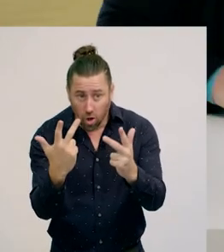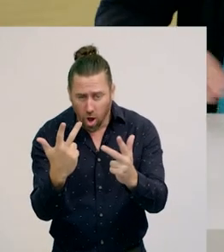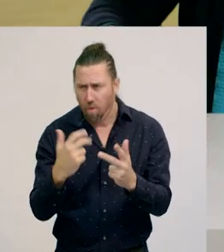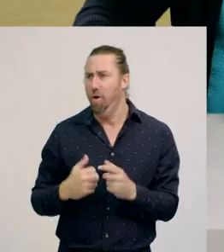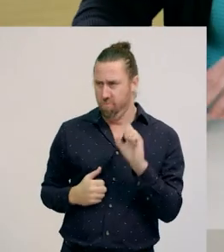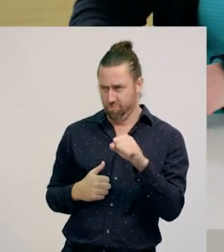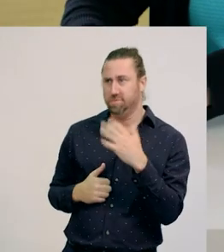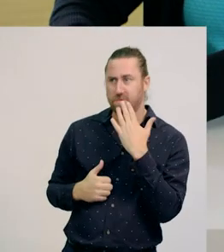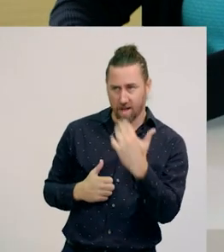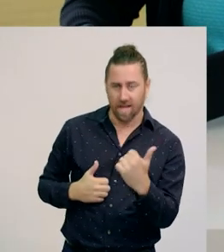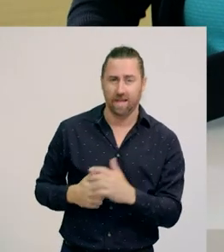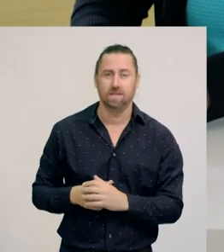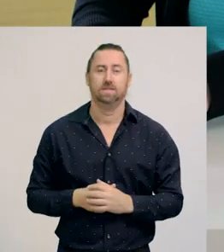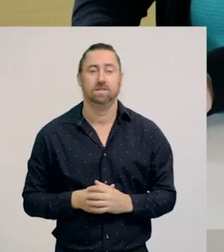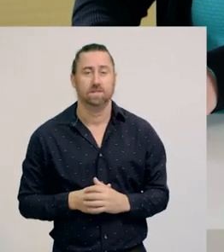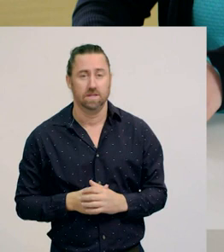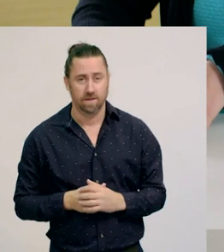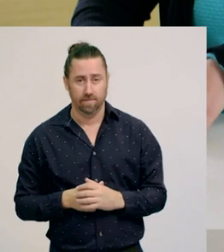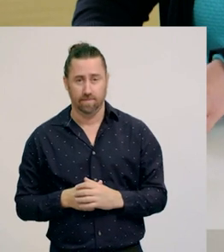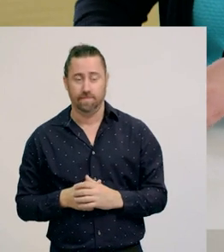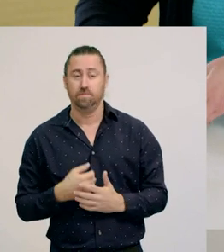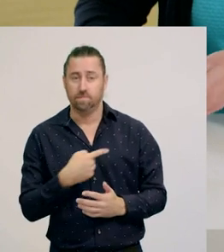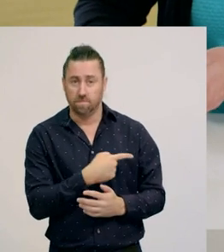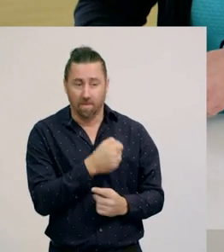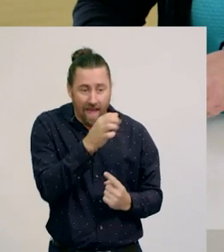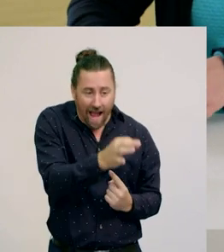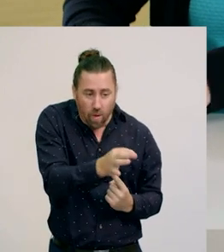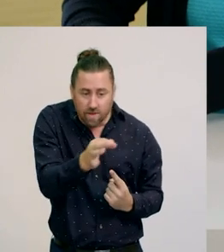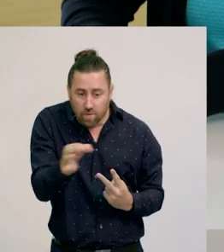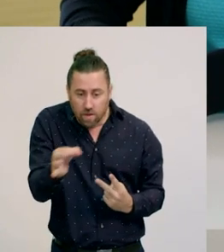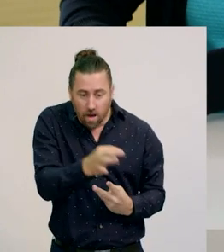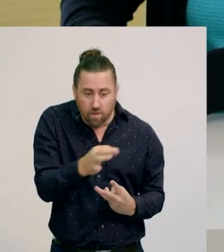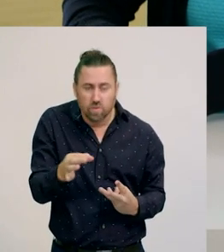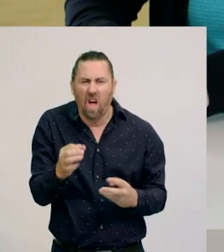We are going to use these gold counters. I have a handful here.